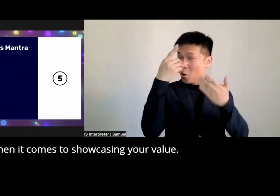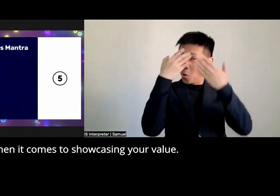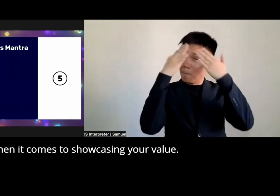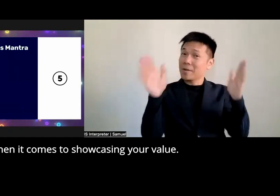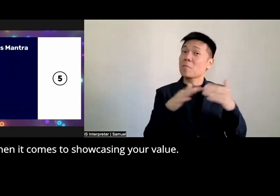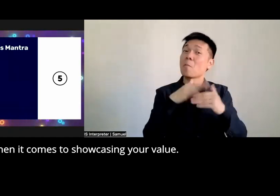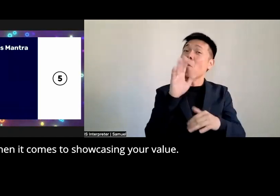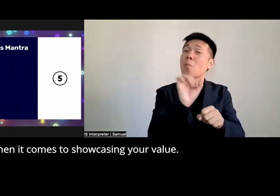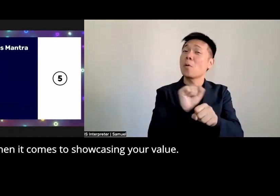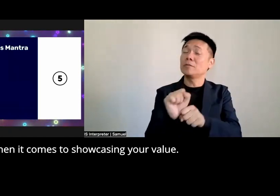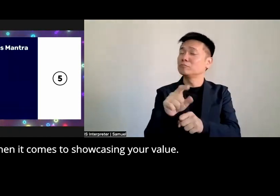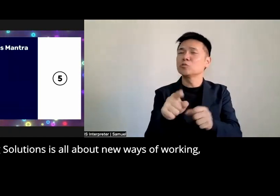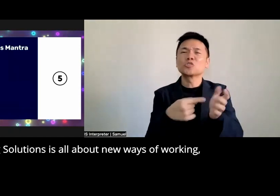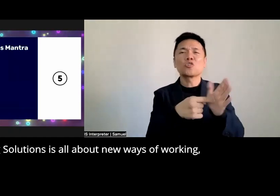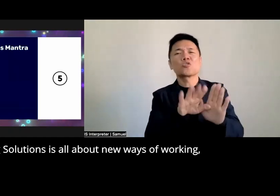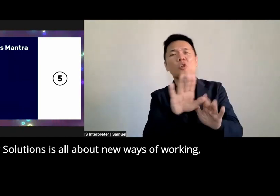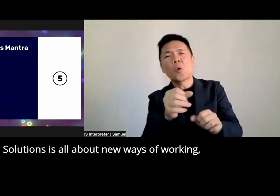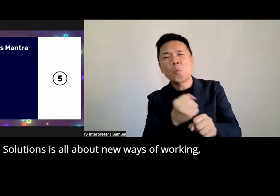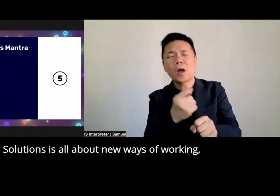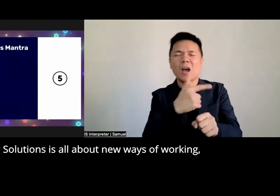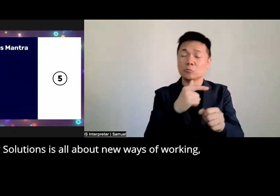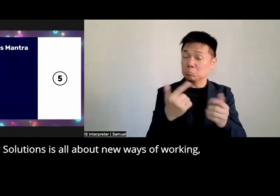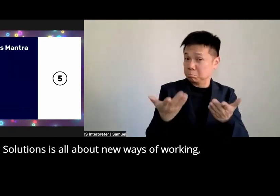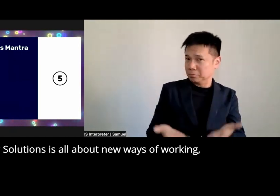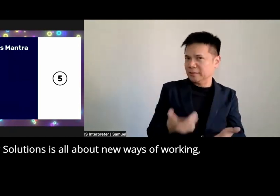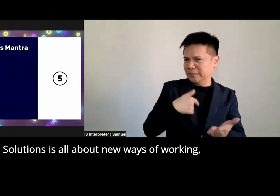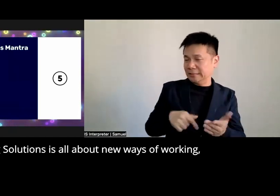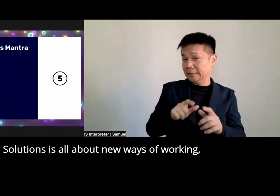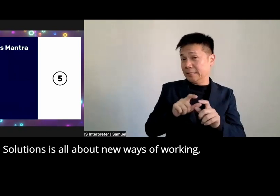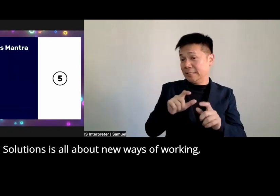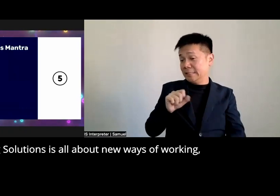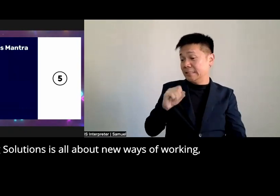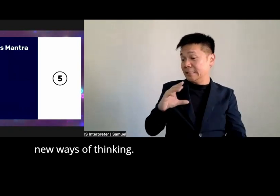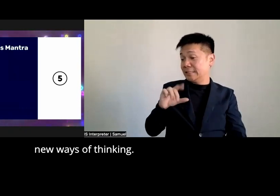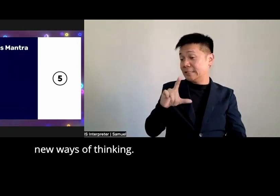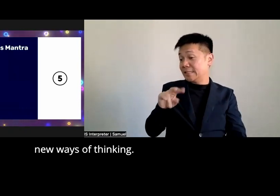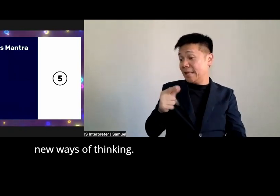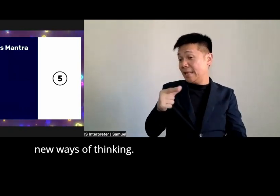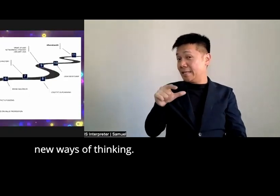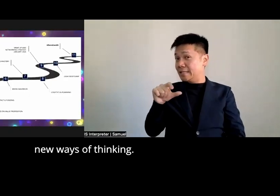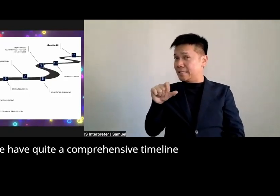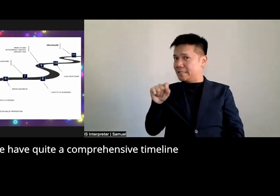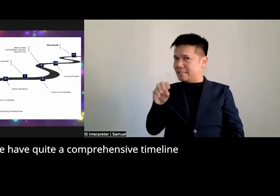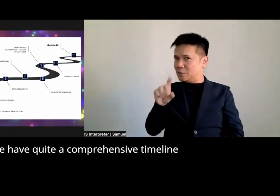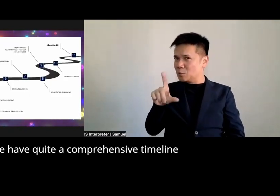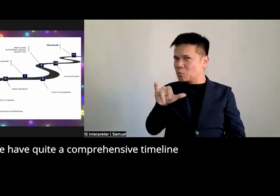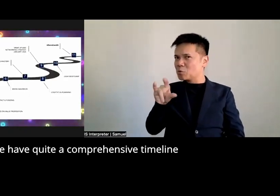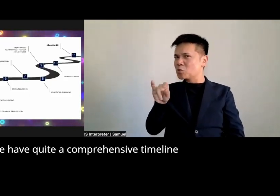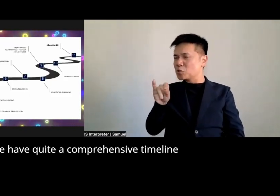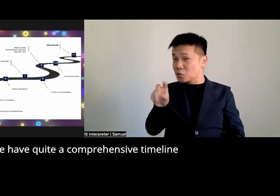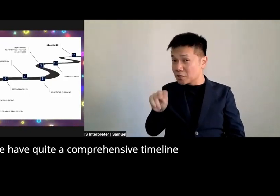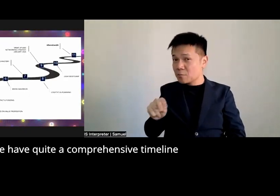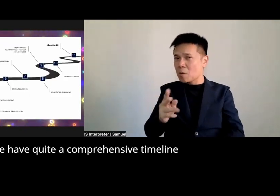to showcasing your value scaling Solutions is all about new ways of working new ways of thinking we